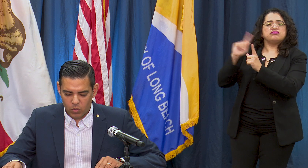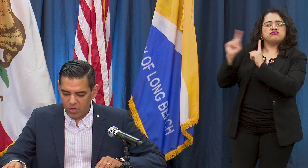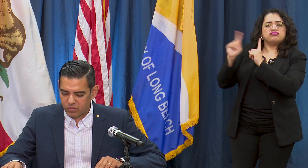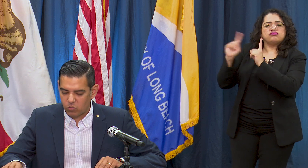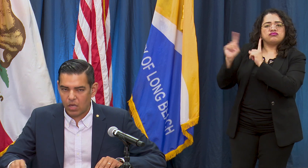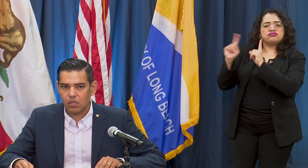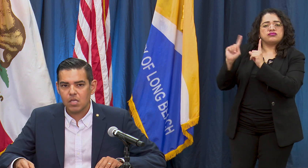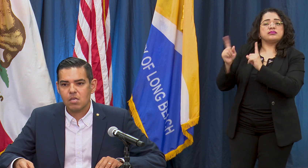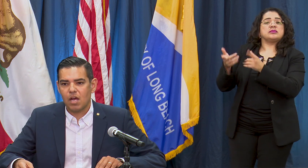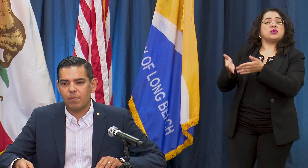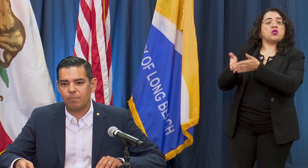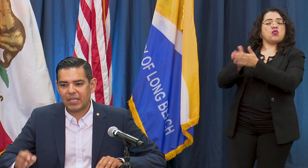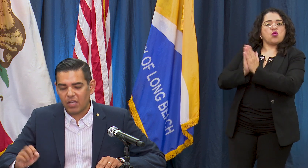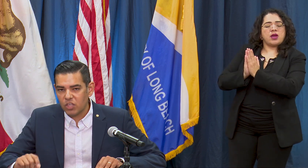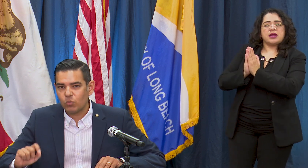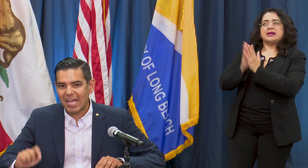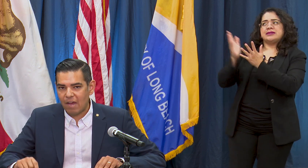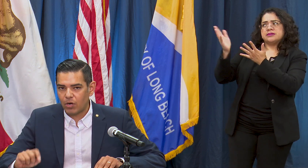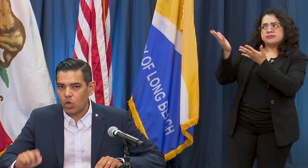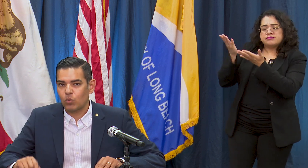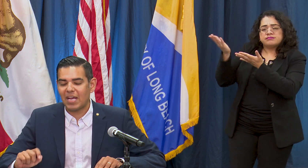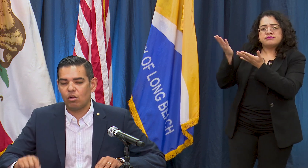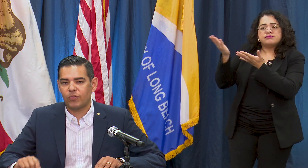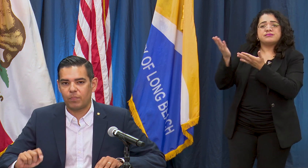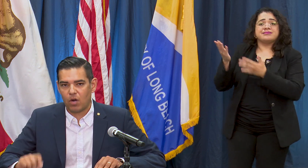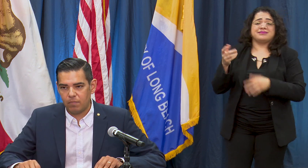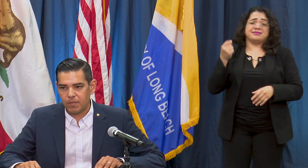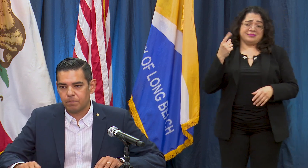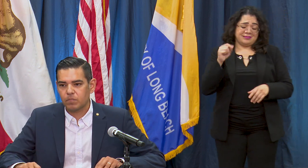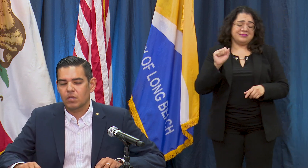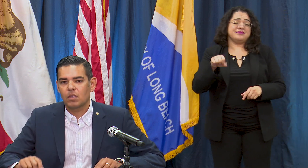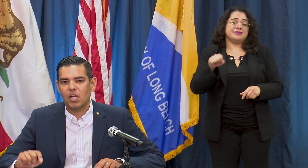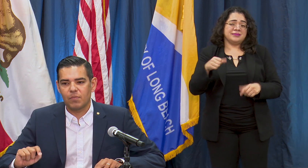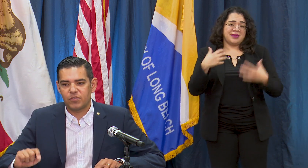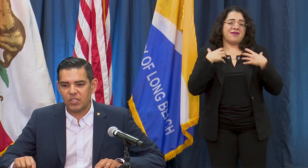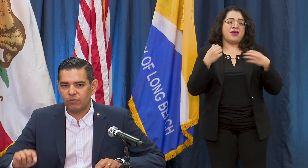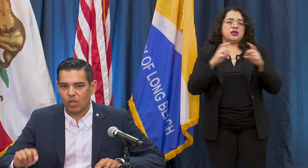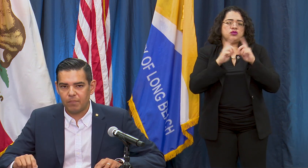requests as well but because we have our own Health Department, the City of Long